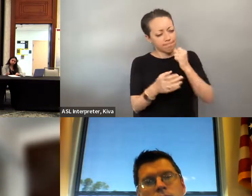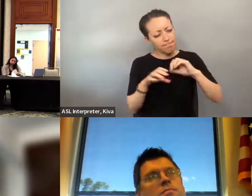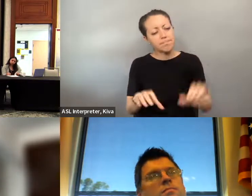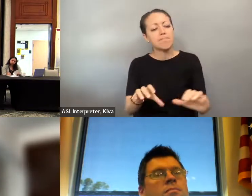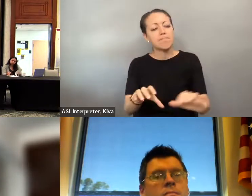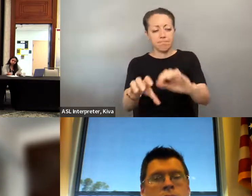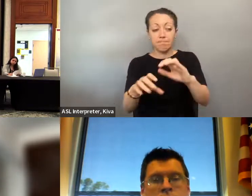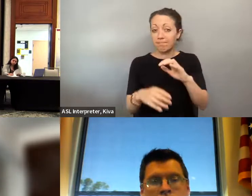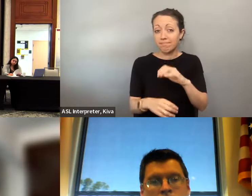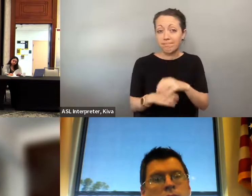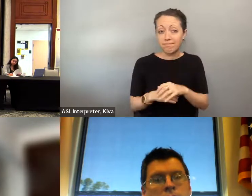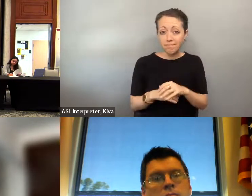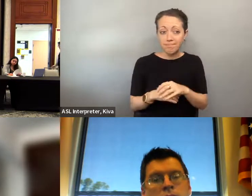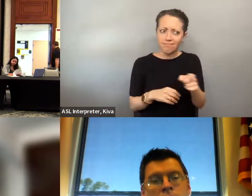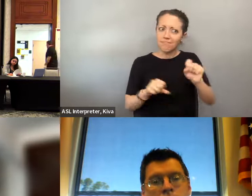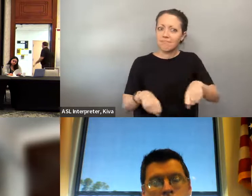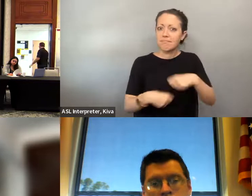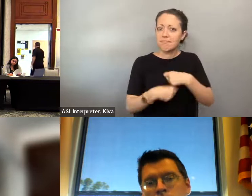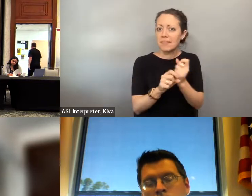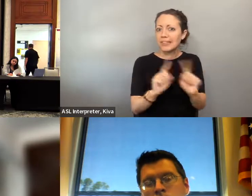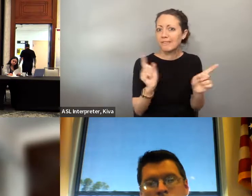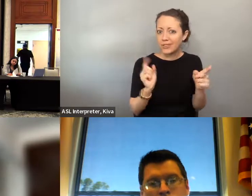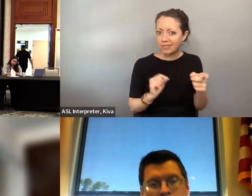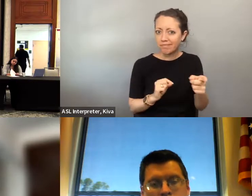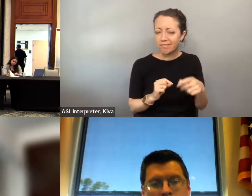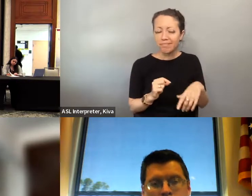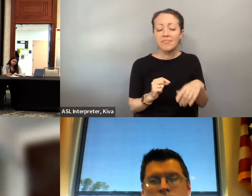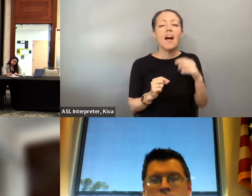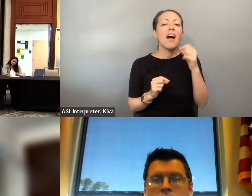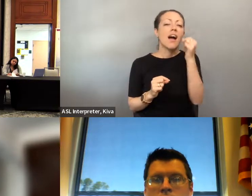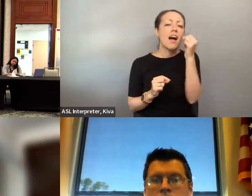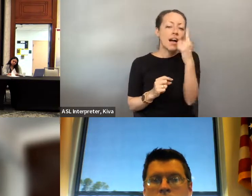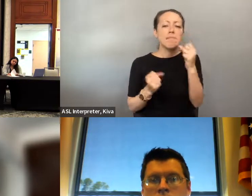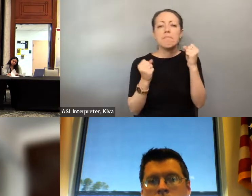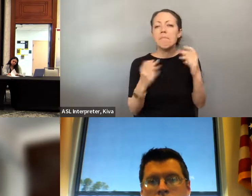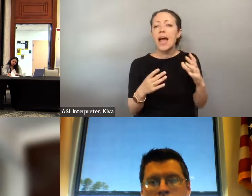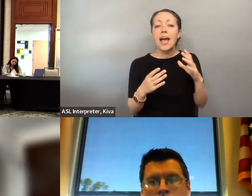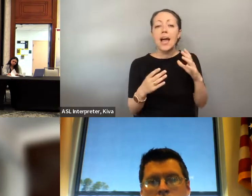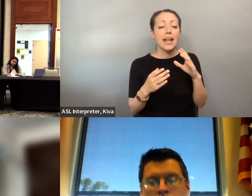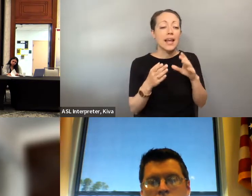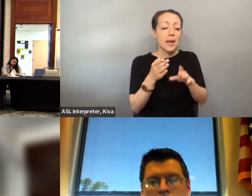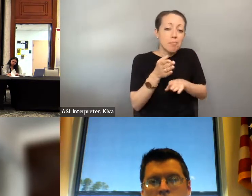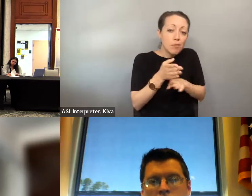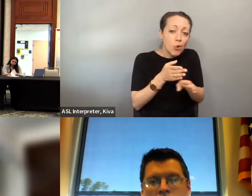independent philosophy through our centers for independent living to use their right to civic engagement and know that And there are future decision makers. So it's really important that we are helping you with self empowerment, which is a big, The independent living philosophy through our centers, for independent living to use their right to civic engagement and know that Their vote is is critical and can make a difference but unfortunately, a lot of